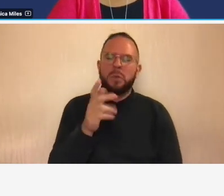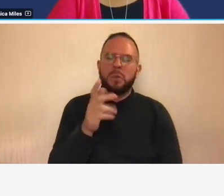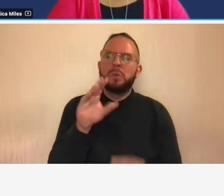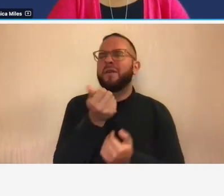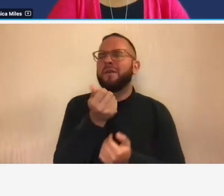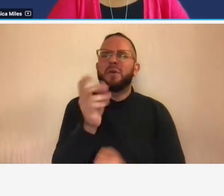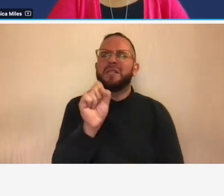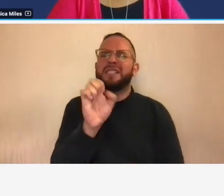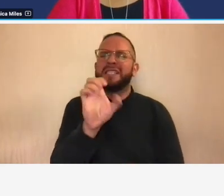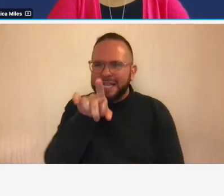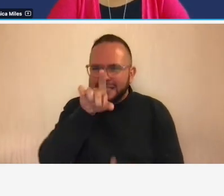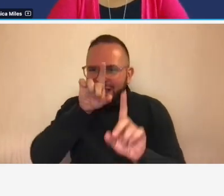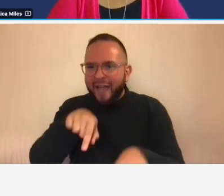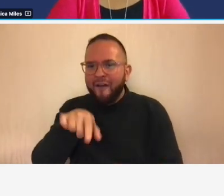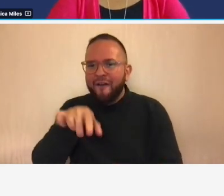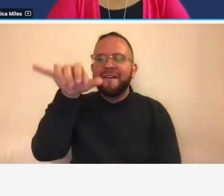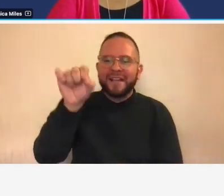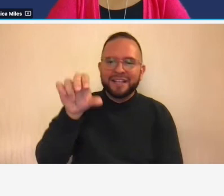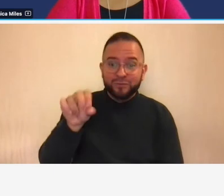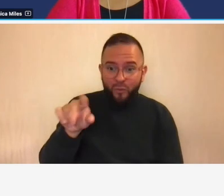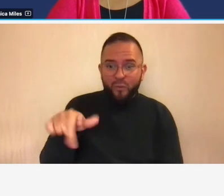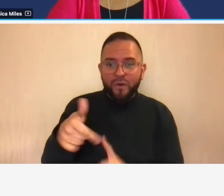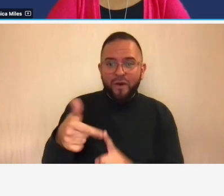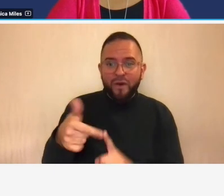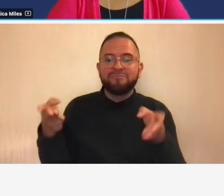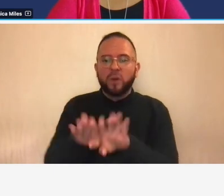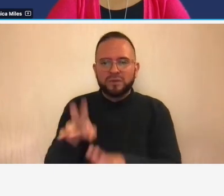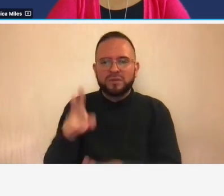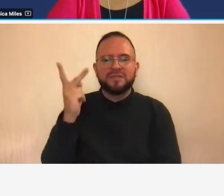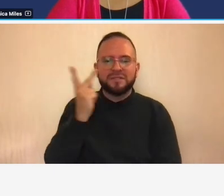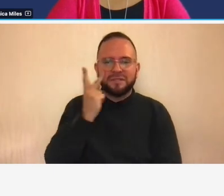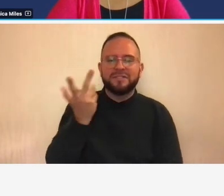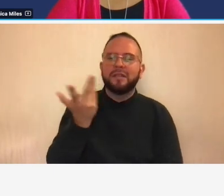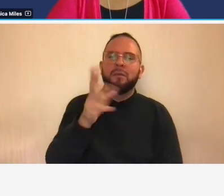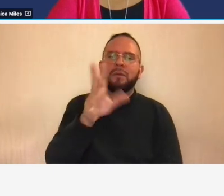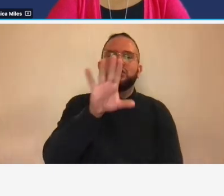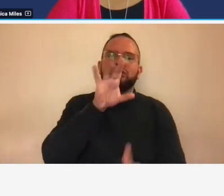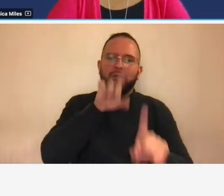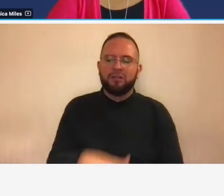and then we can go ahead and close the poll and just see what um what the results are